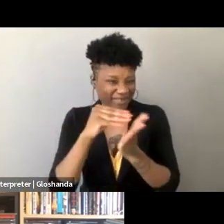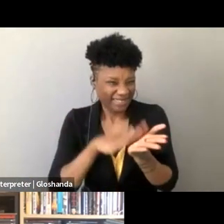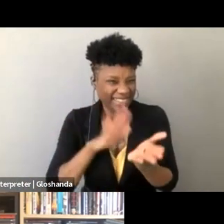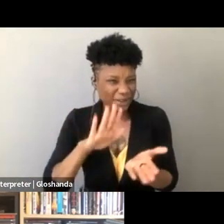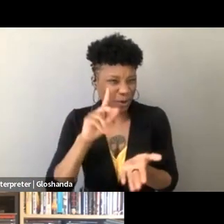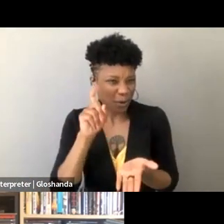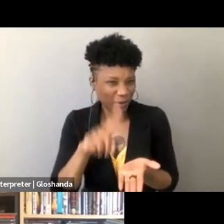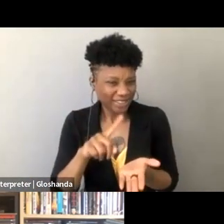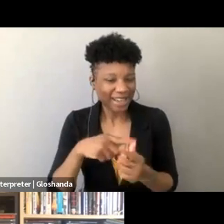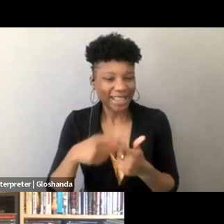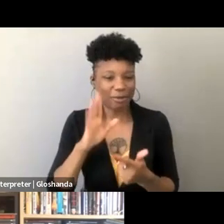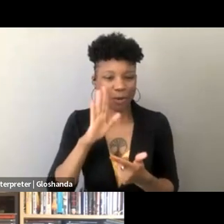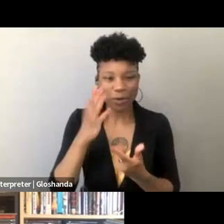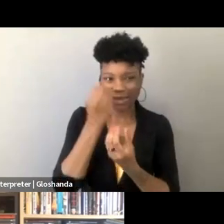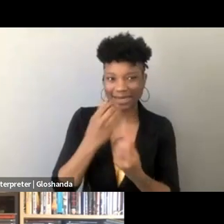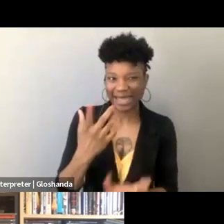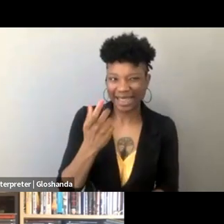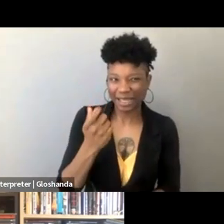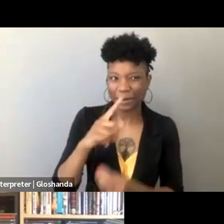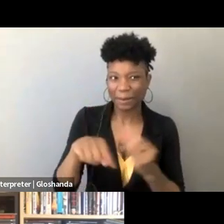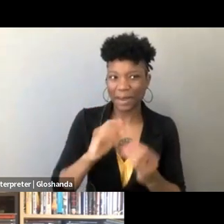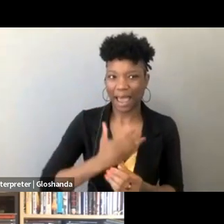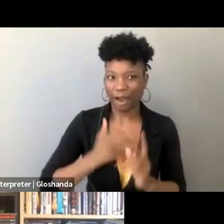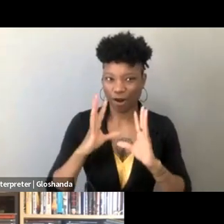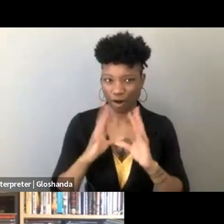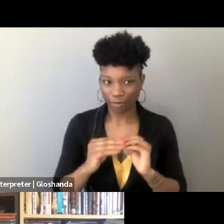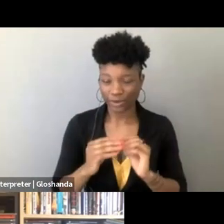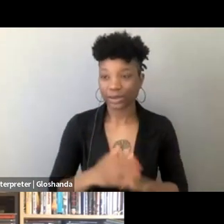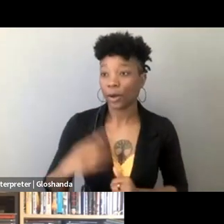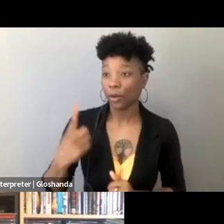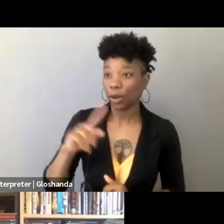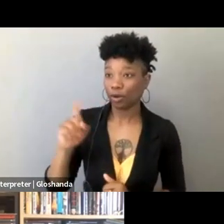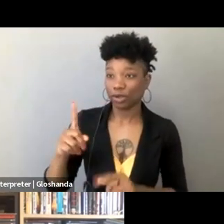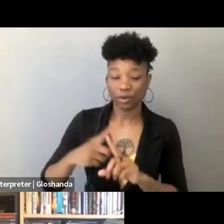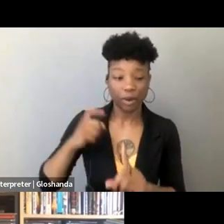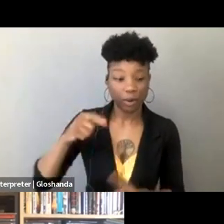write down the question, and then we're gonna tell you a little bit about our conference. One of the questions in the Q&A